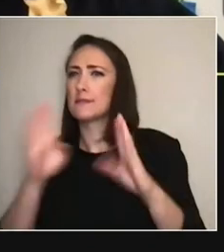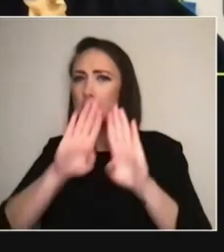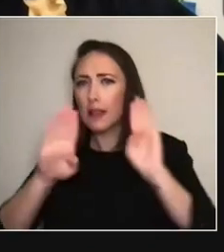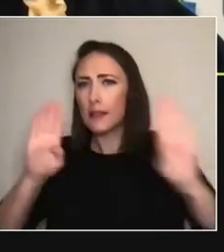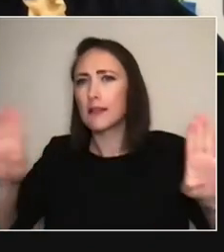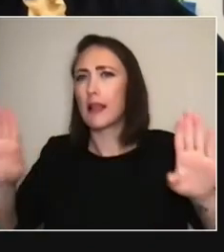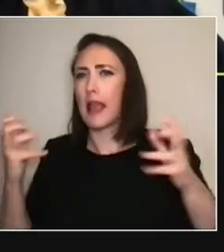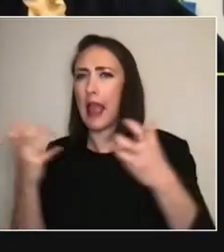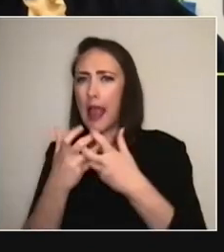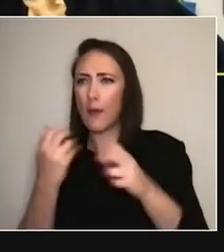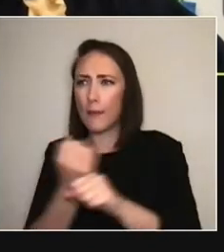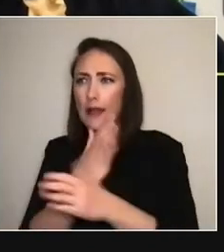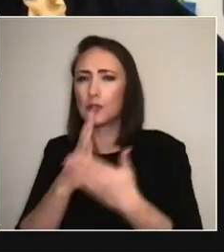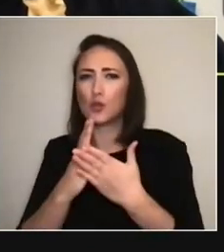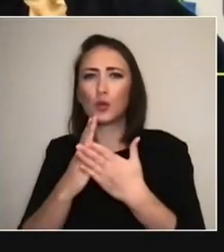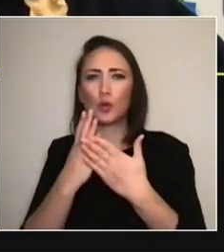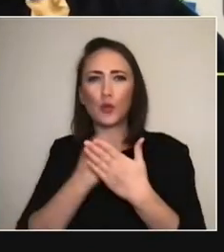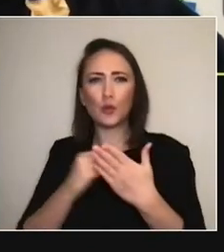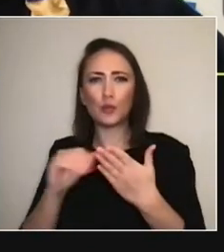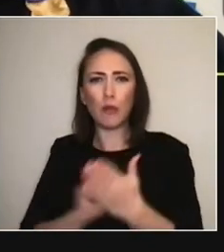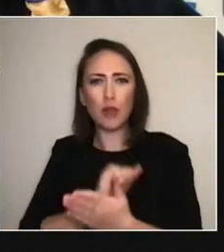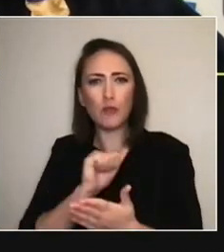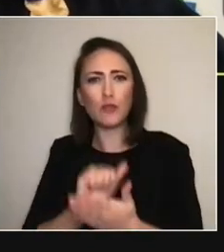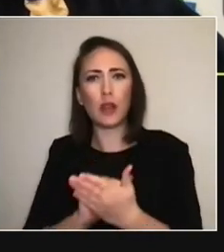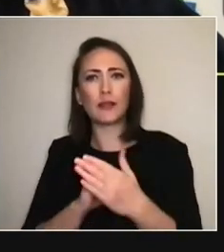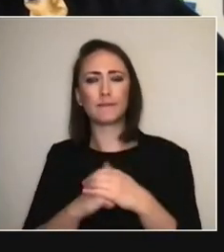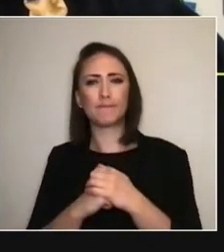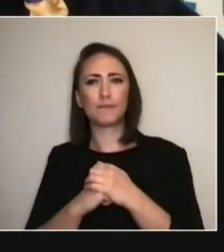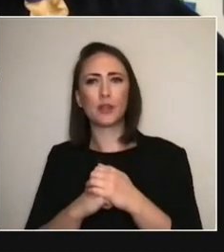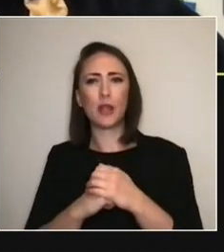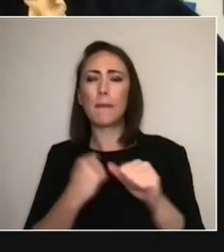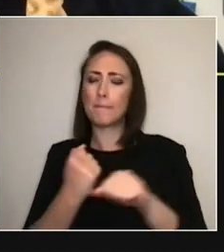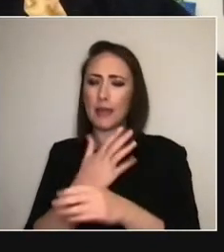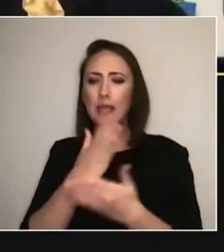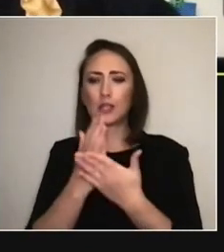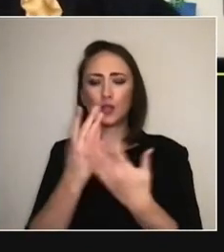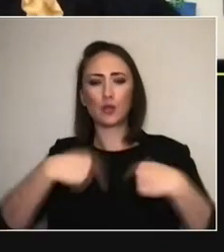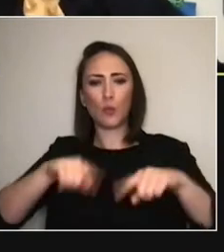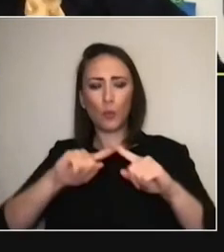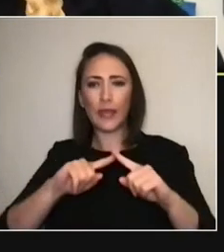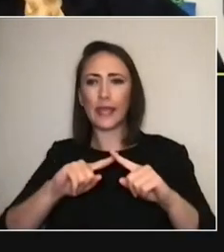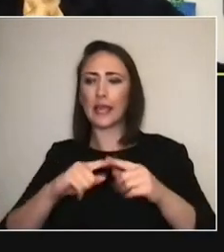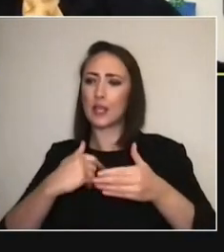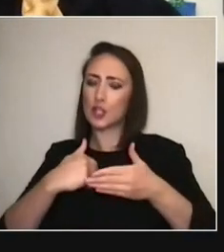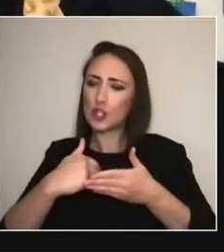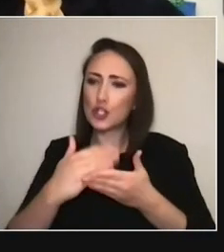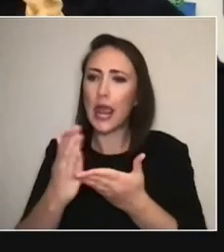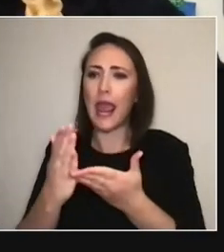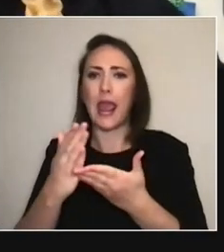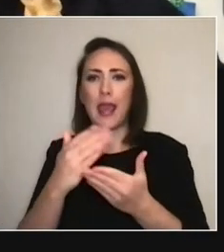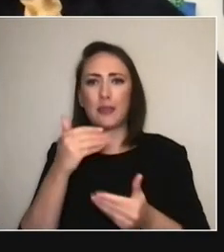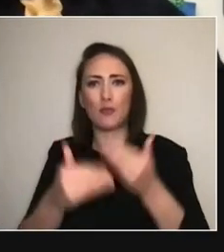Very much from a shared curation point of view. Does that make sense? - Yup.